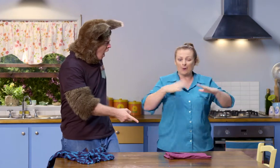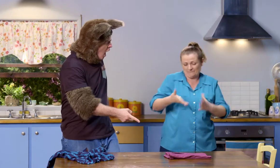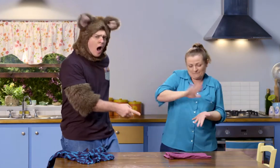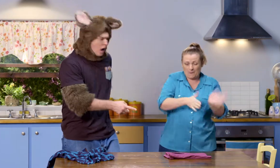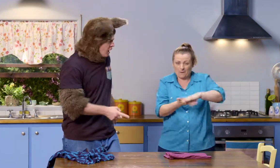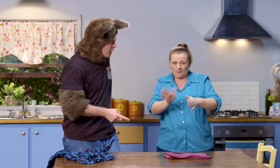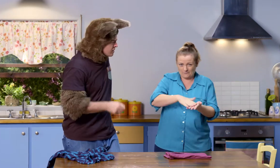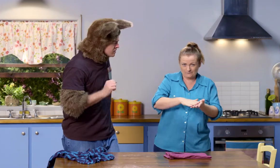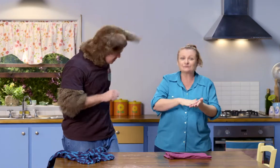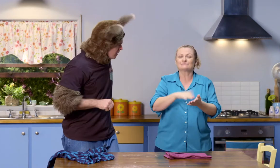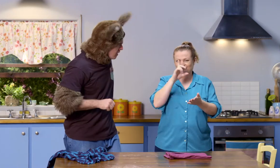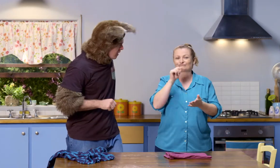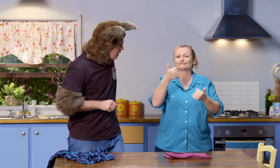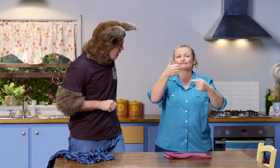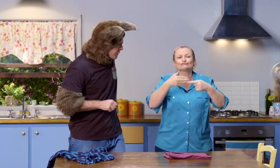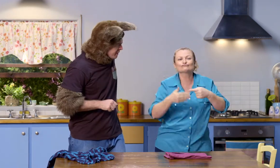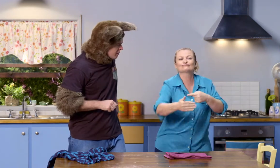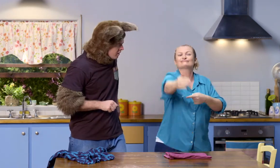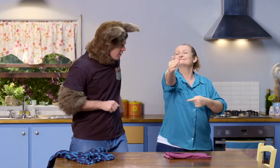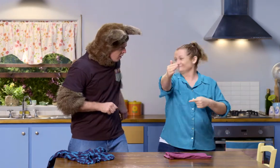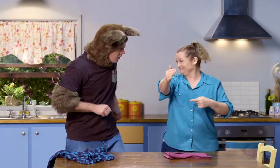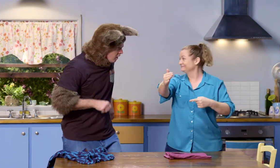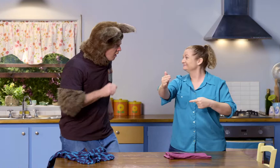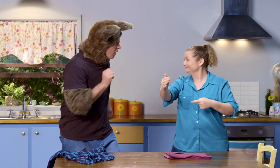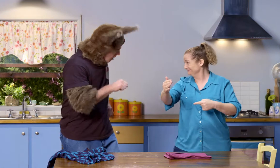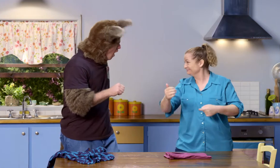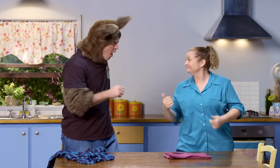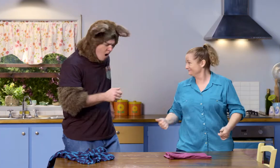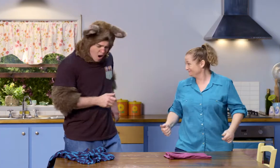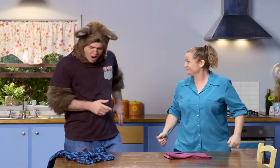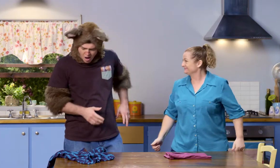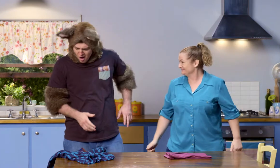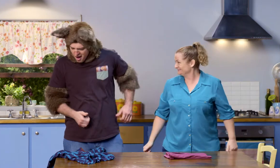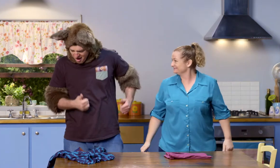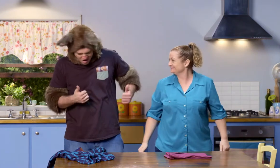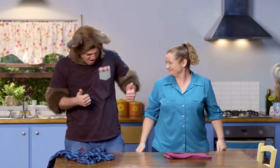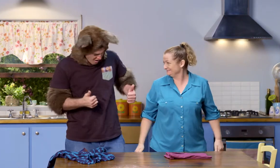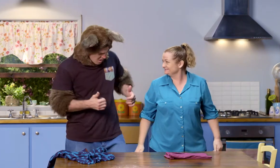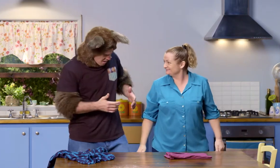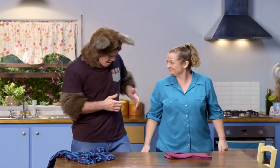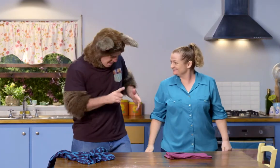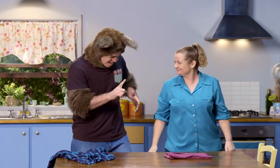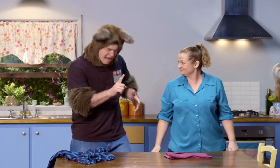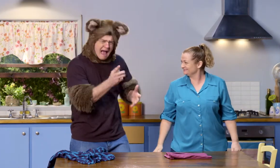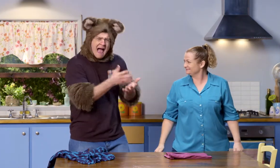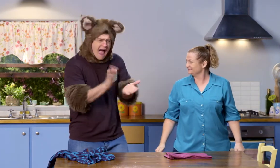It's important to fold your clothes neatly. It means they'll last longer. Well, that was great. But...